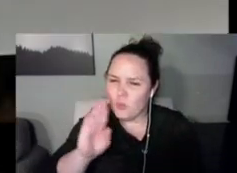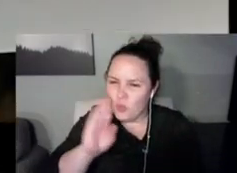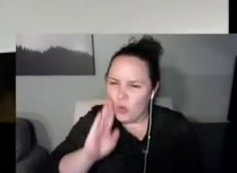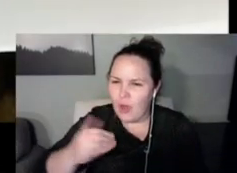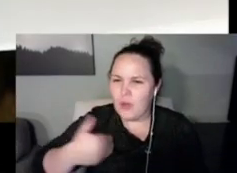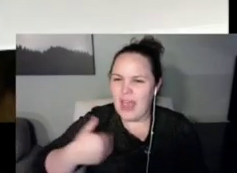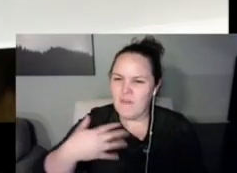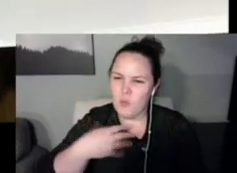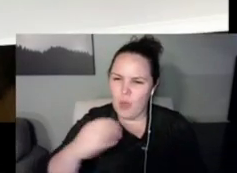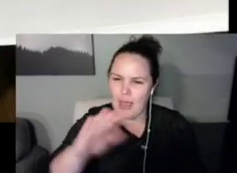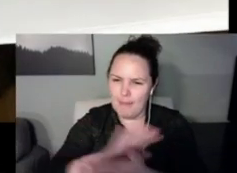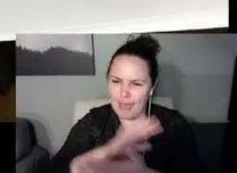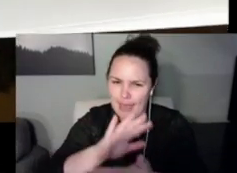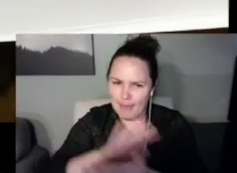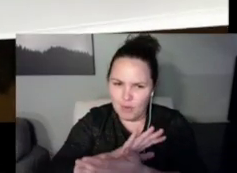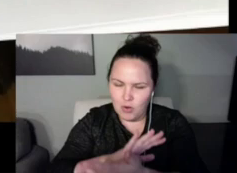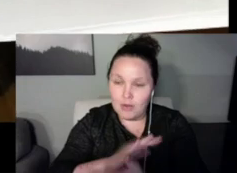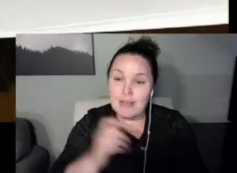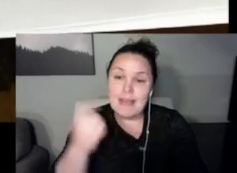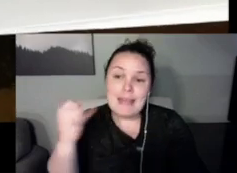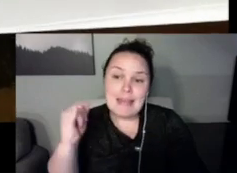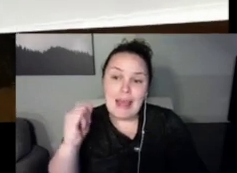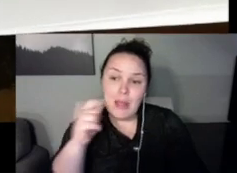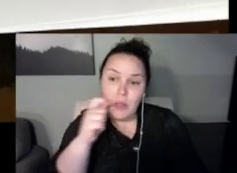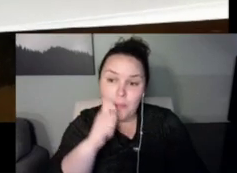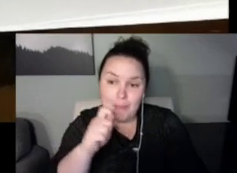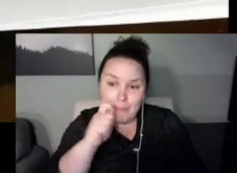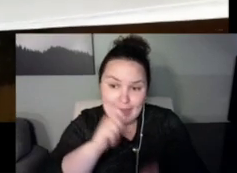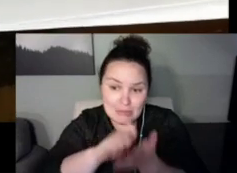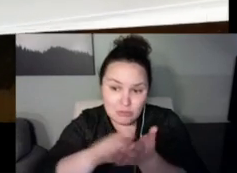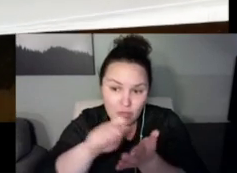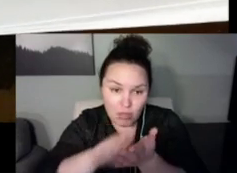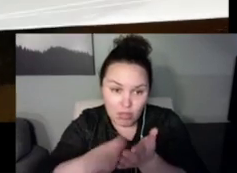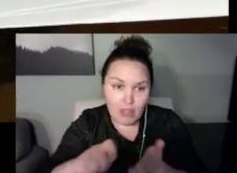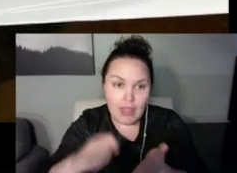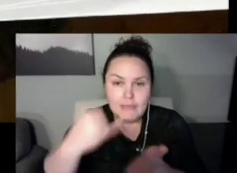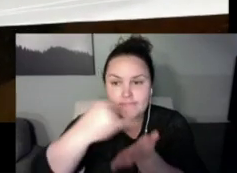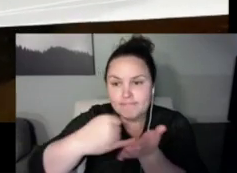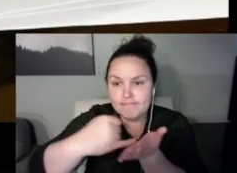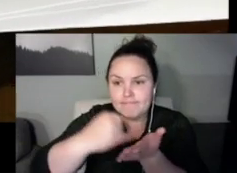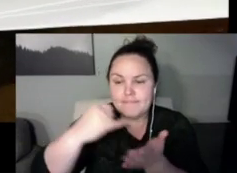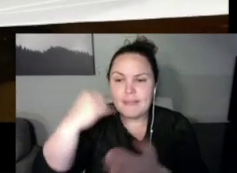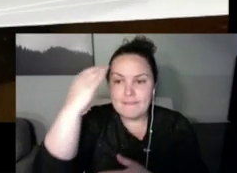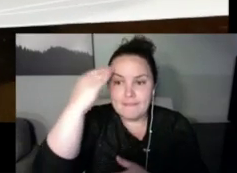I'm Tyler Juranek. I'm with the obviously with MTI here, one